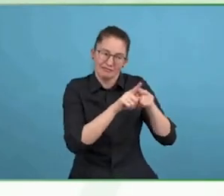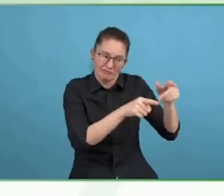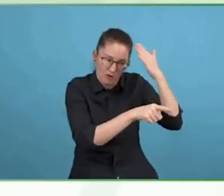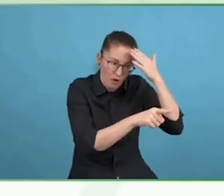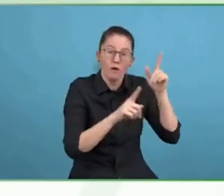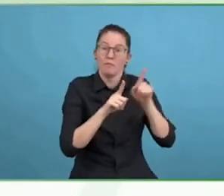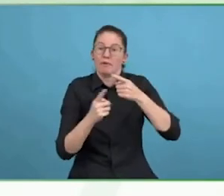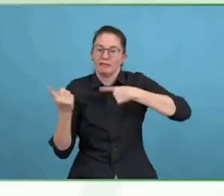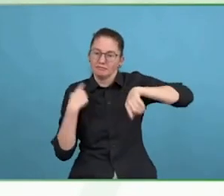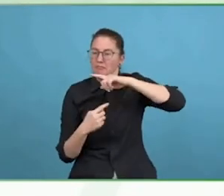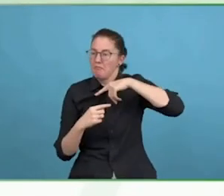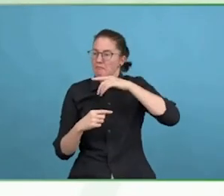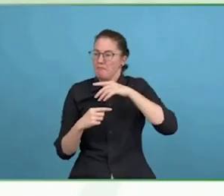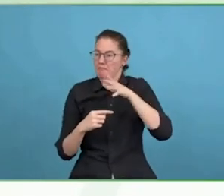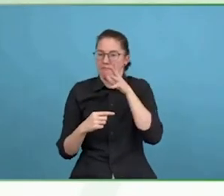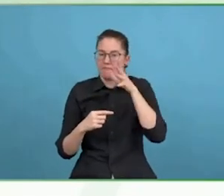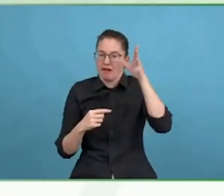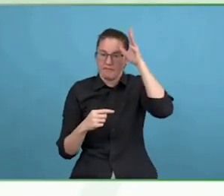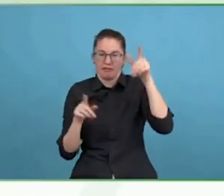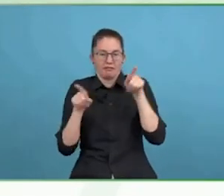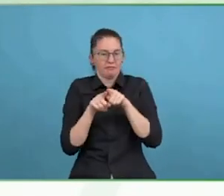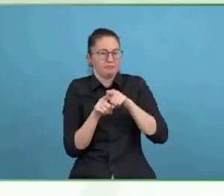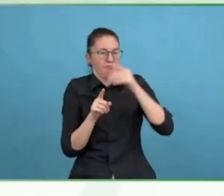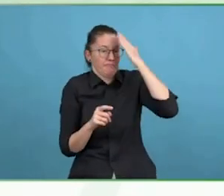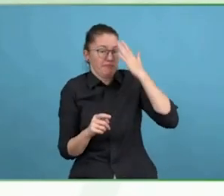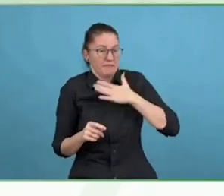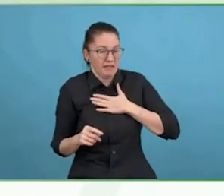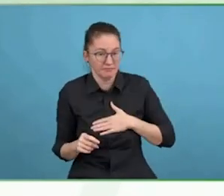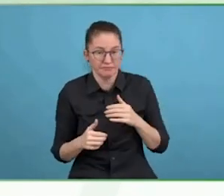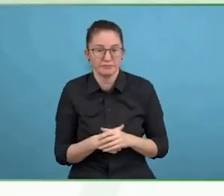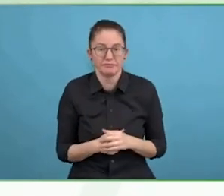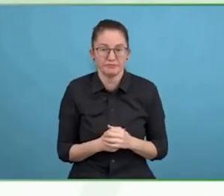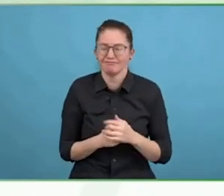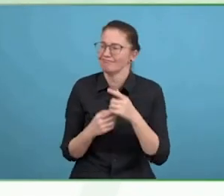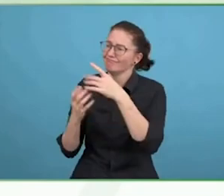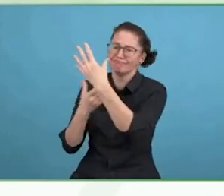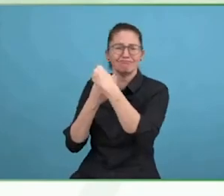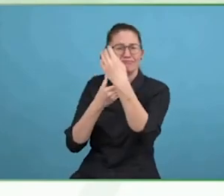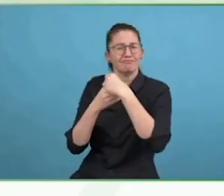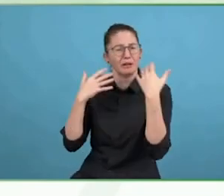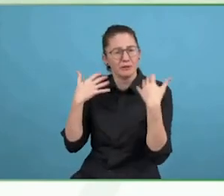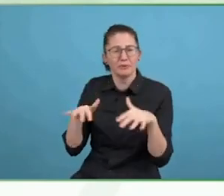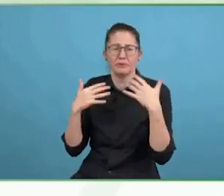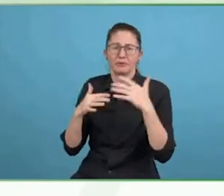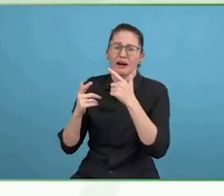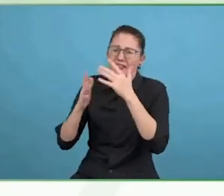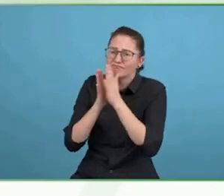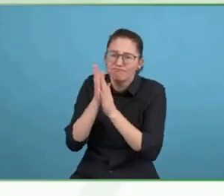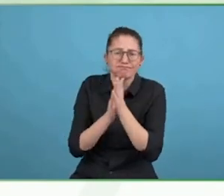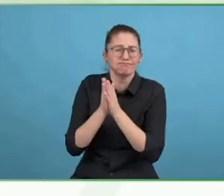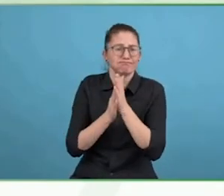It sounds like the key really is communication on all fronts, between all parts of this triangle.